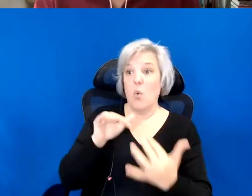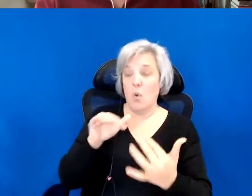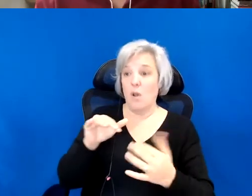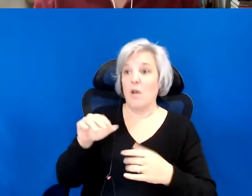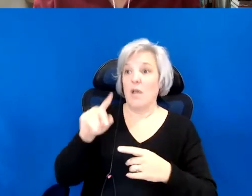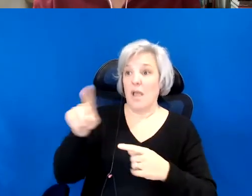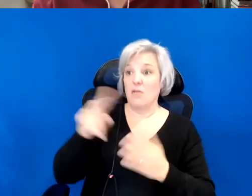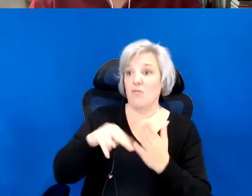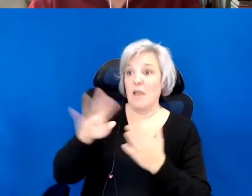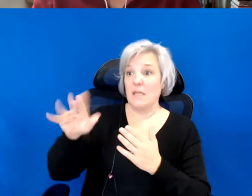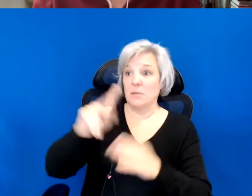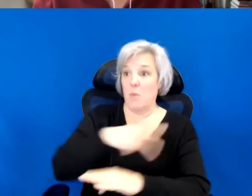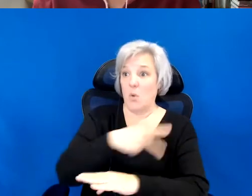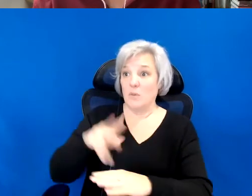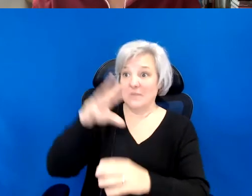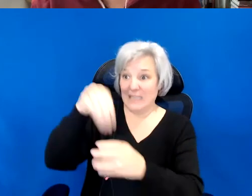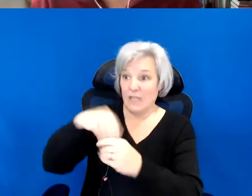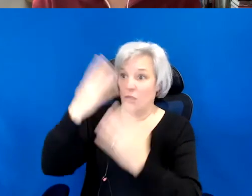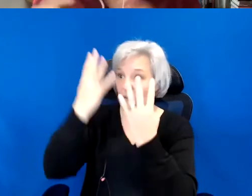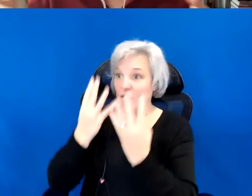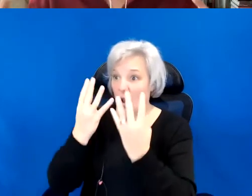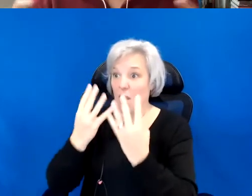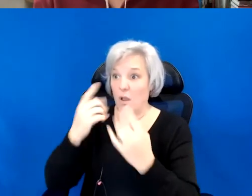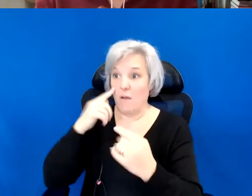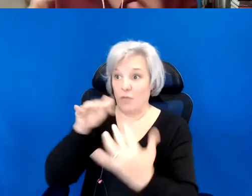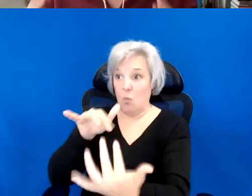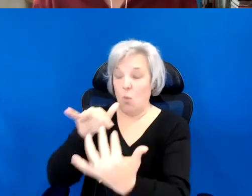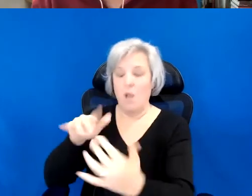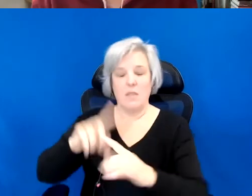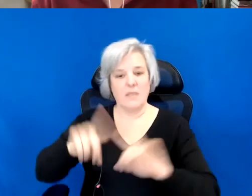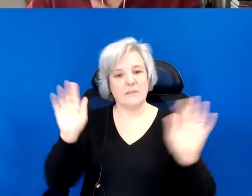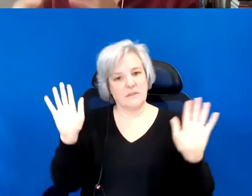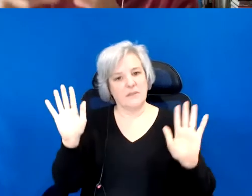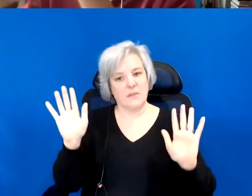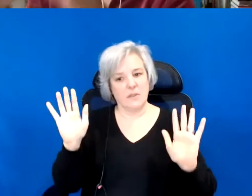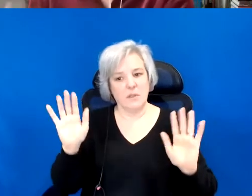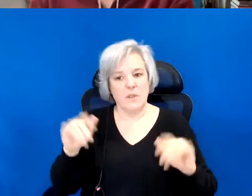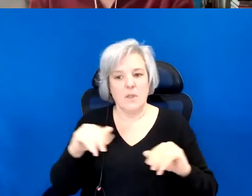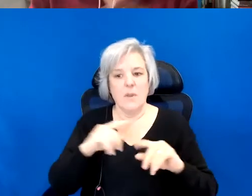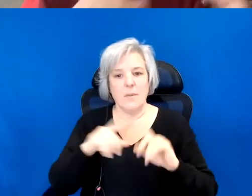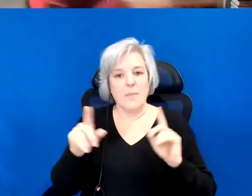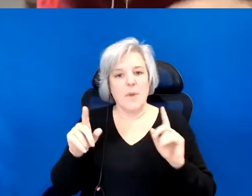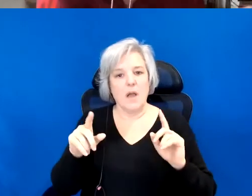But it also doesn't mean that there is a robust for Ukrainian poetry community the same way